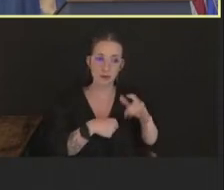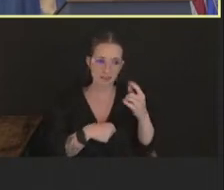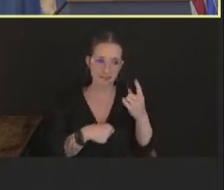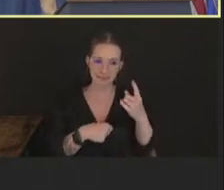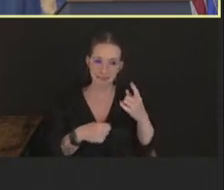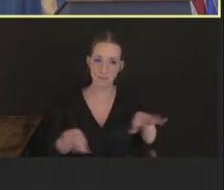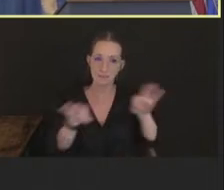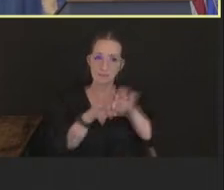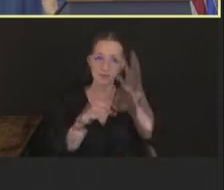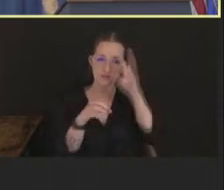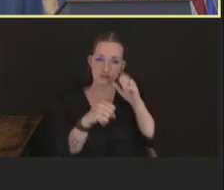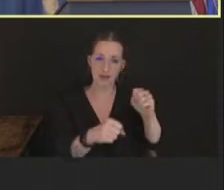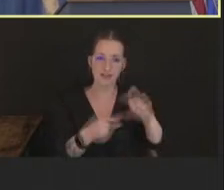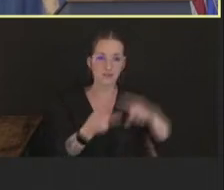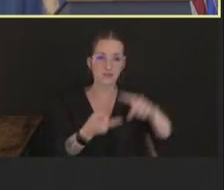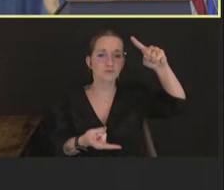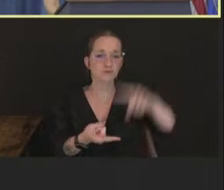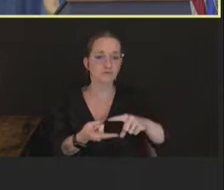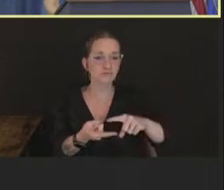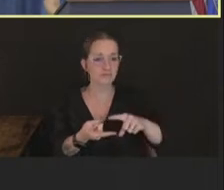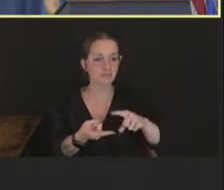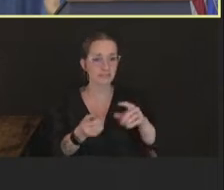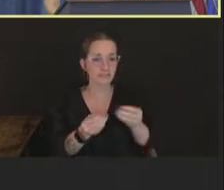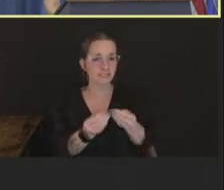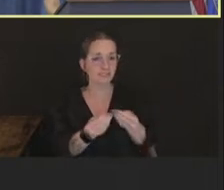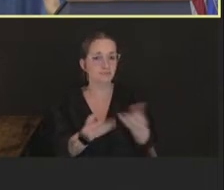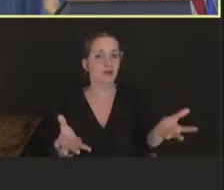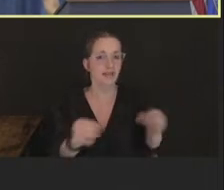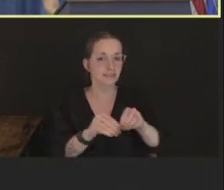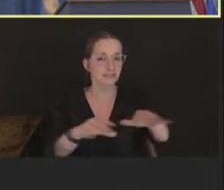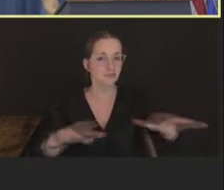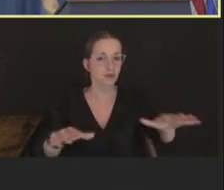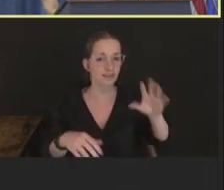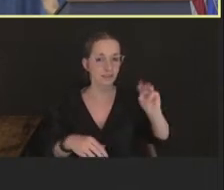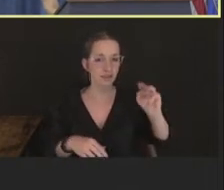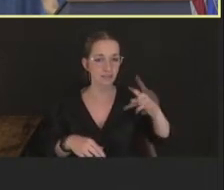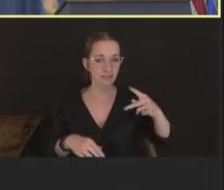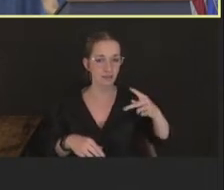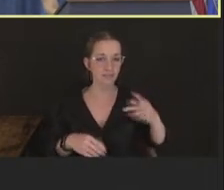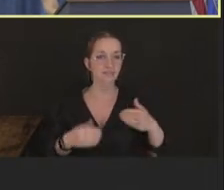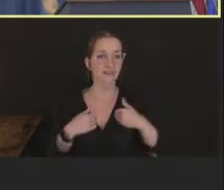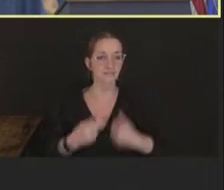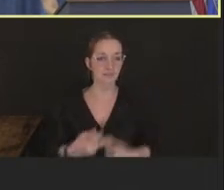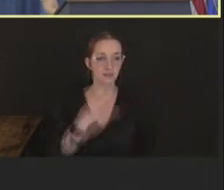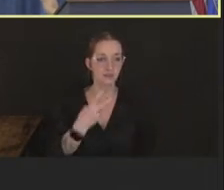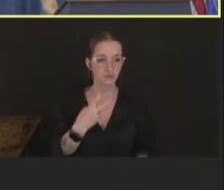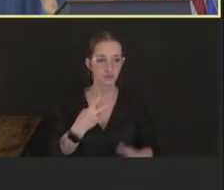the spread of monkeypox, and two vaccines are now being used for prevention of monkeypox disease.